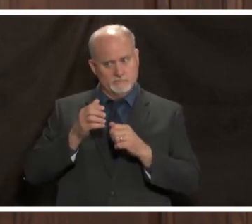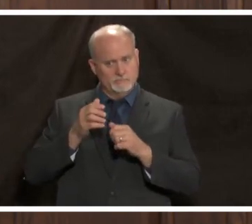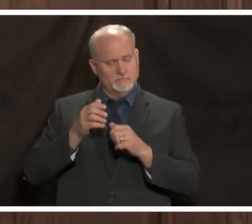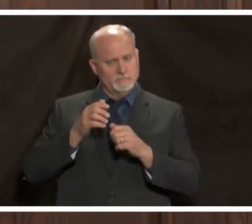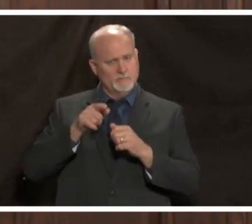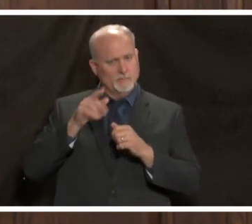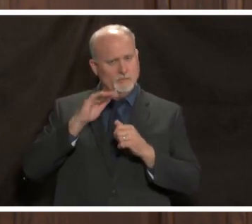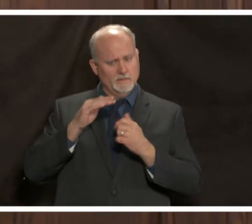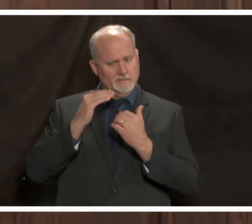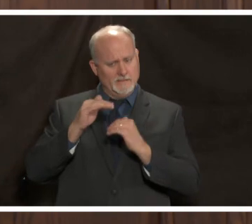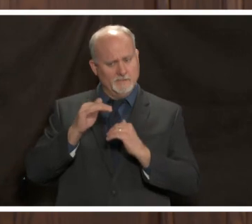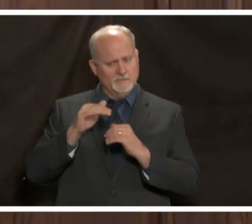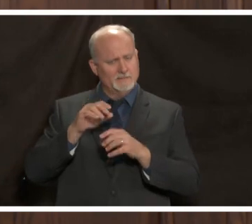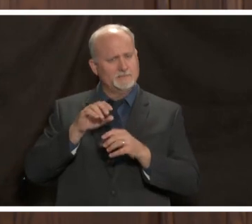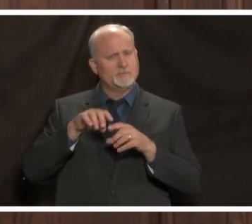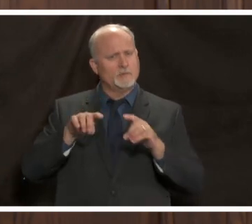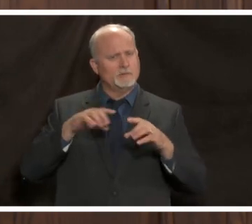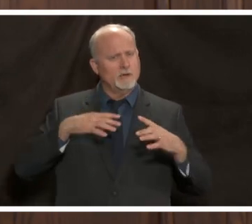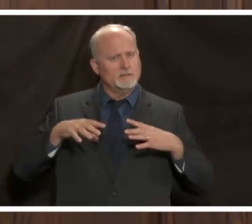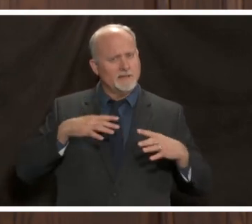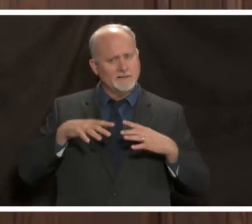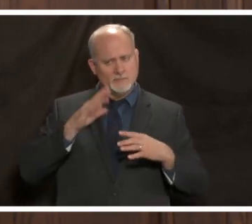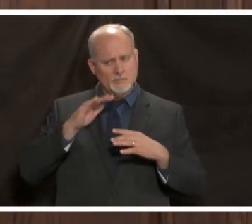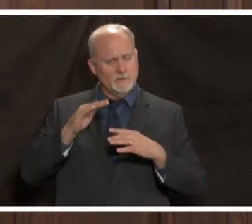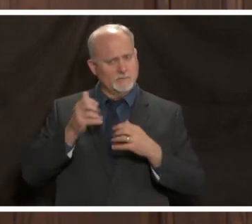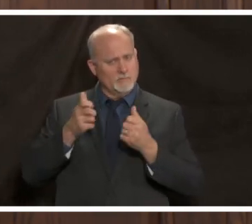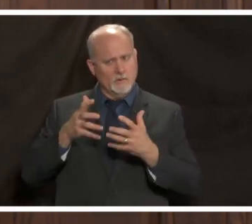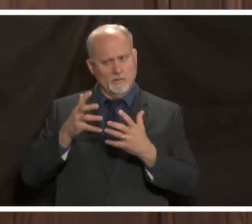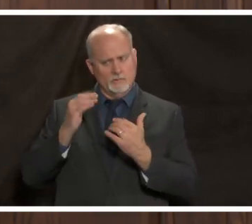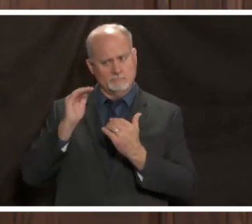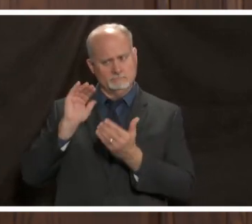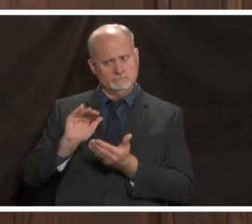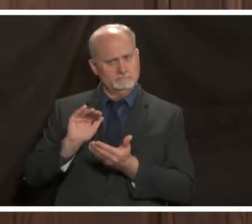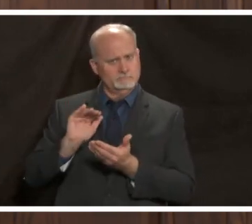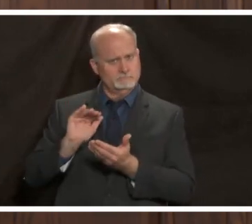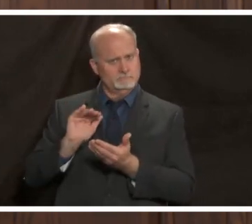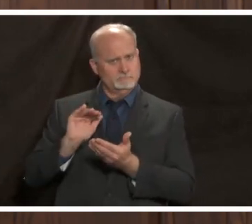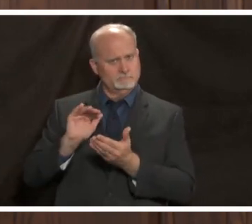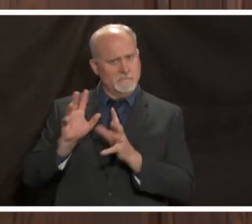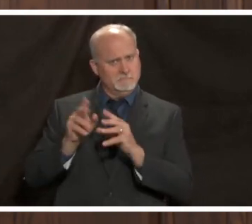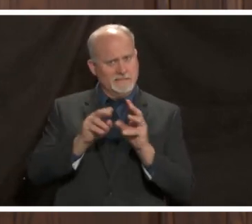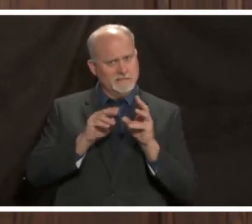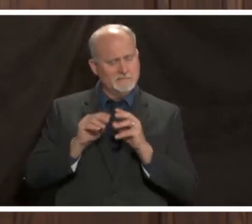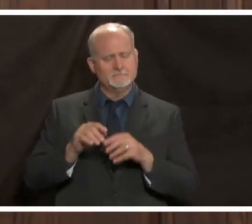agencies to crack down that's that's a very good question you know we don't like